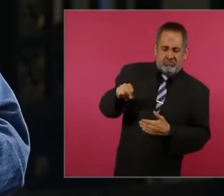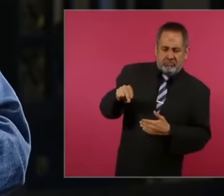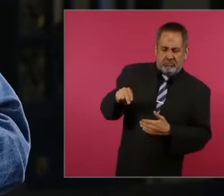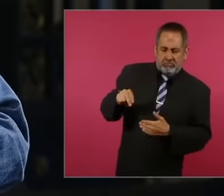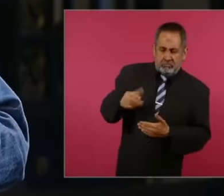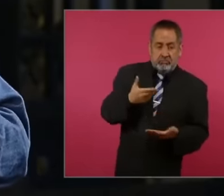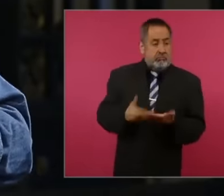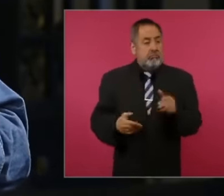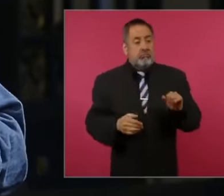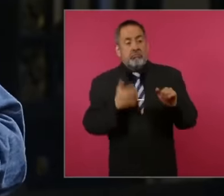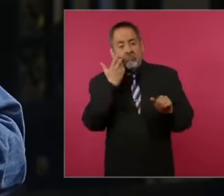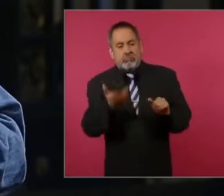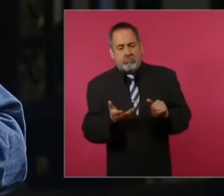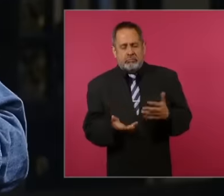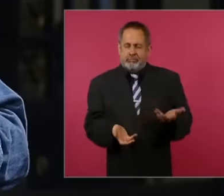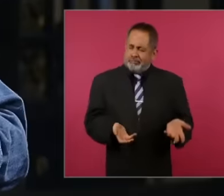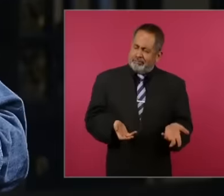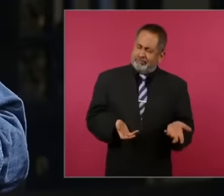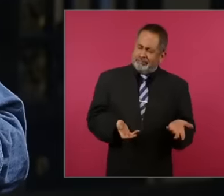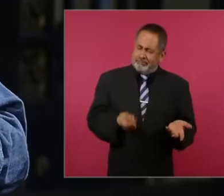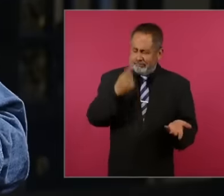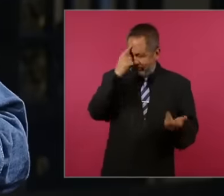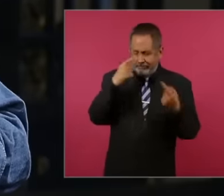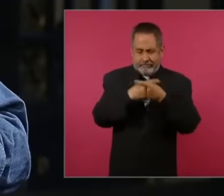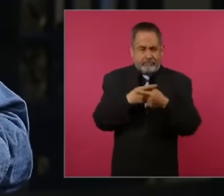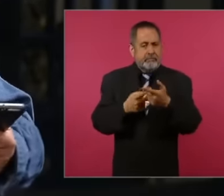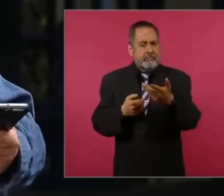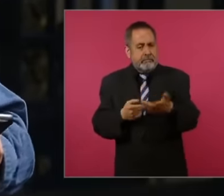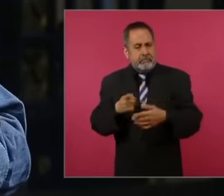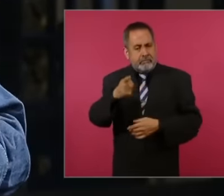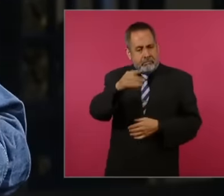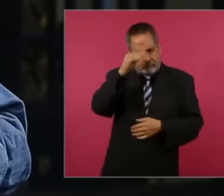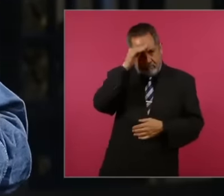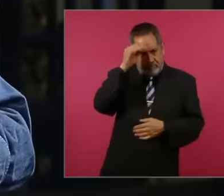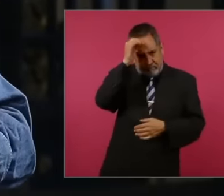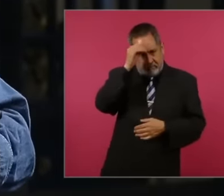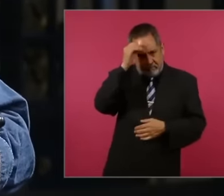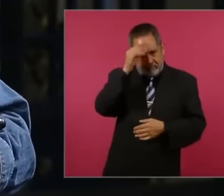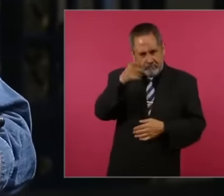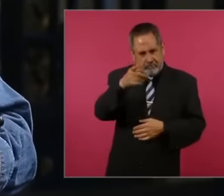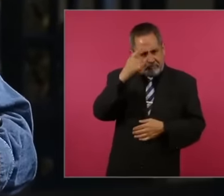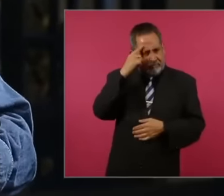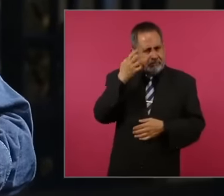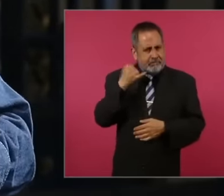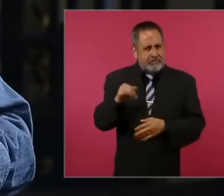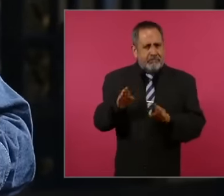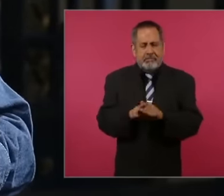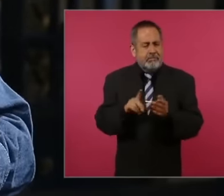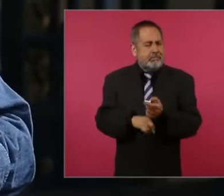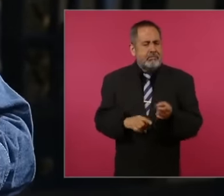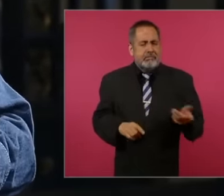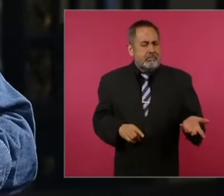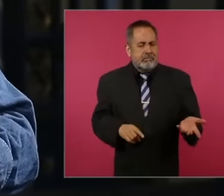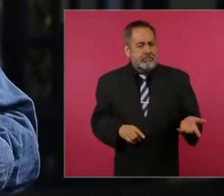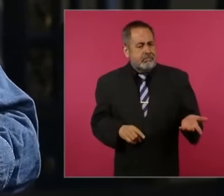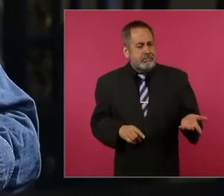precisely your reflection regarding this, well, there is no irony, this irony of history where